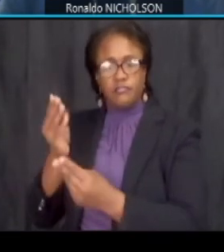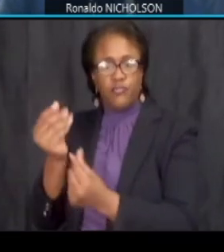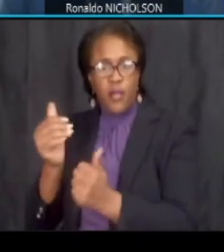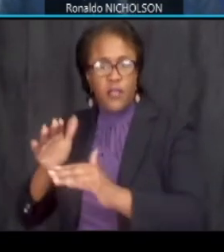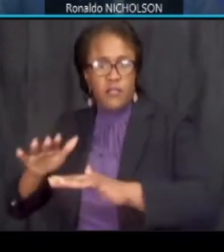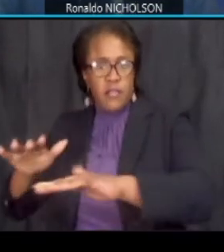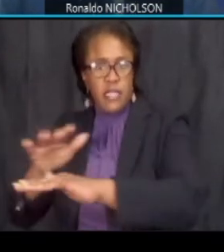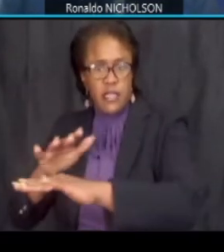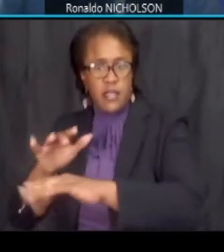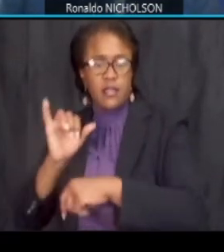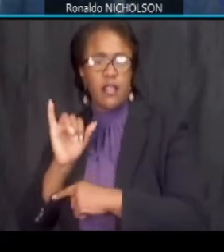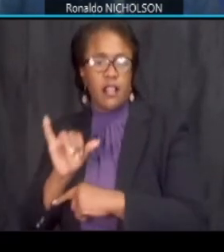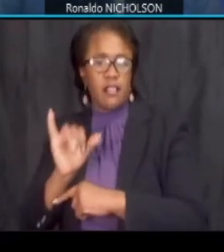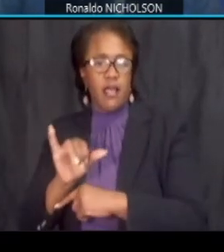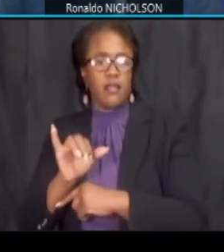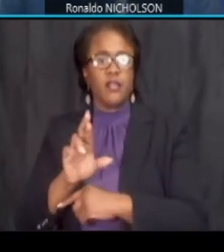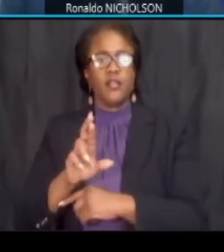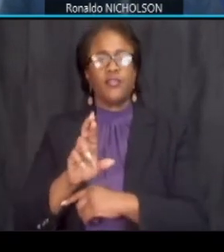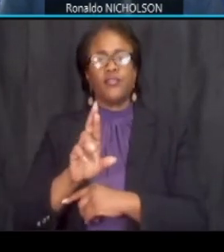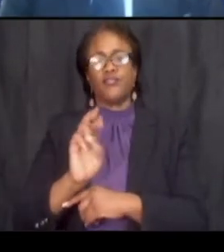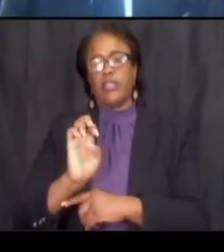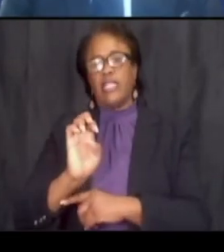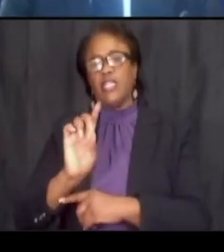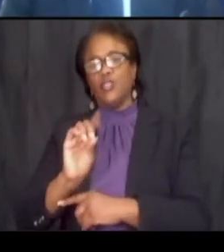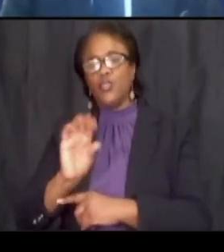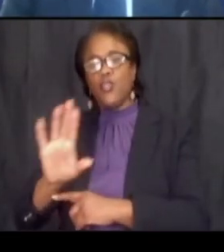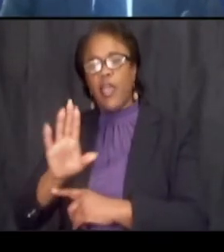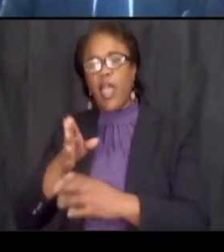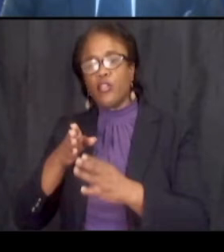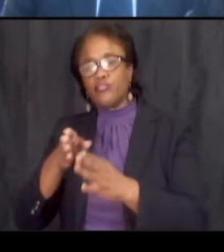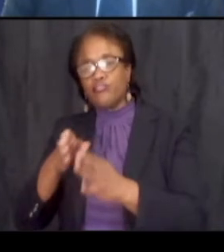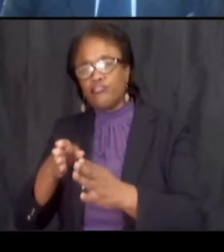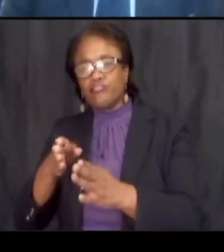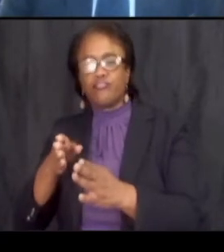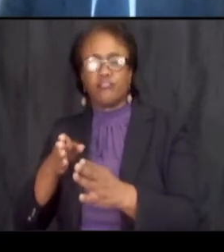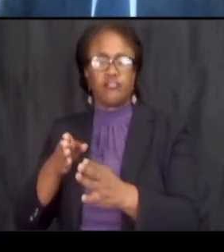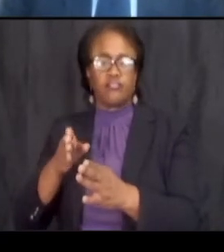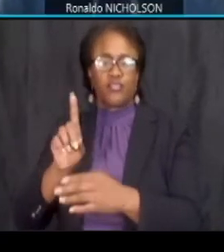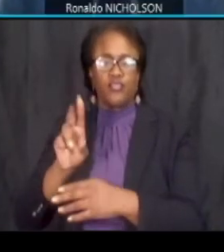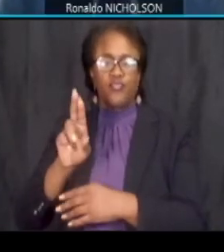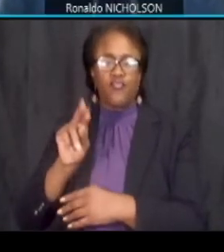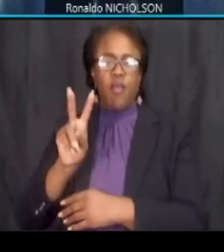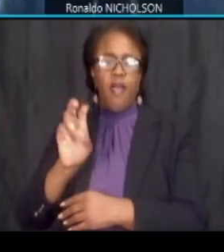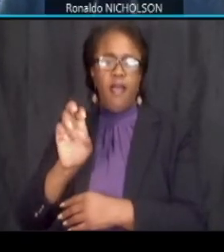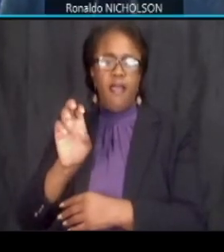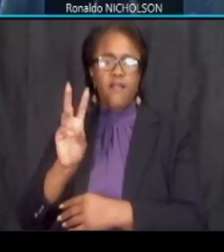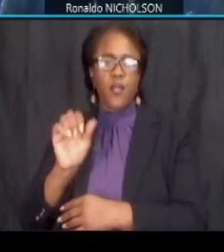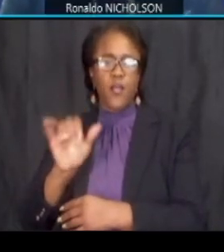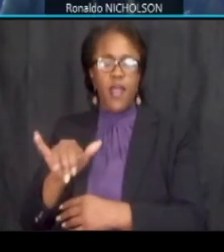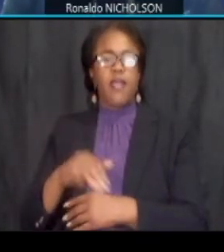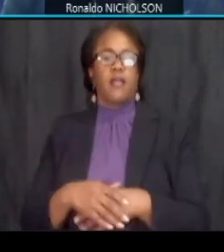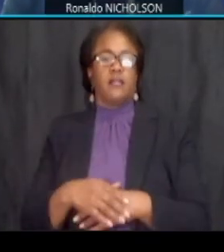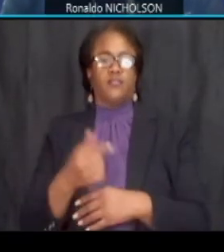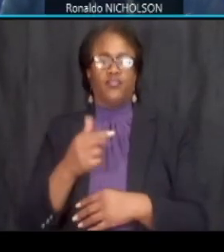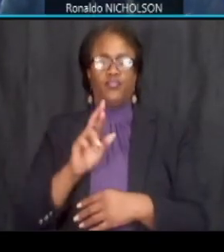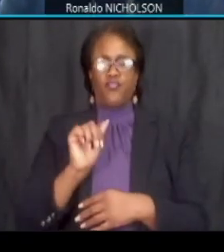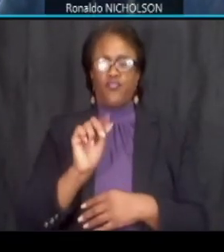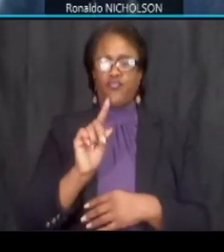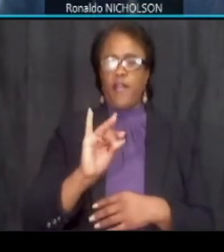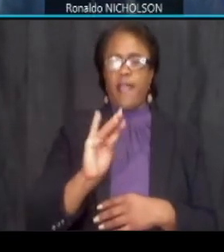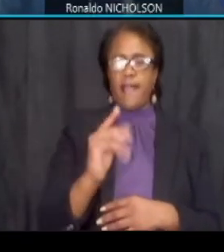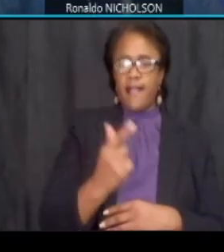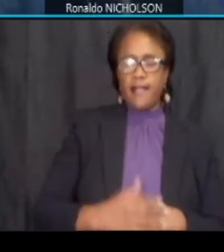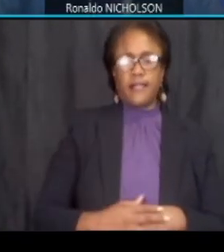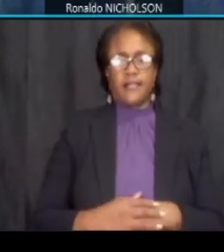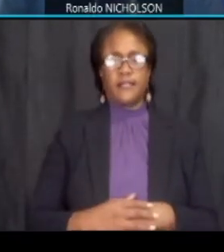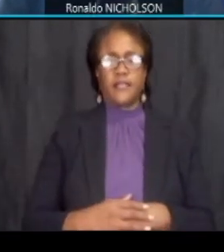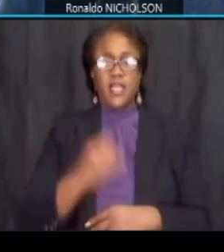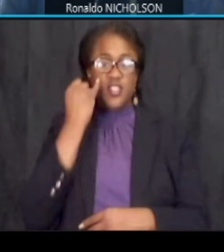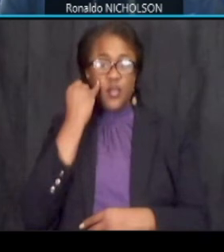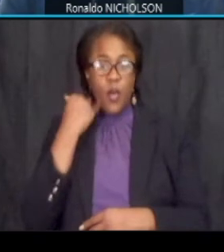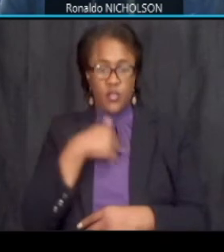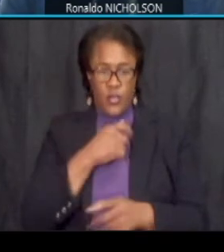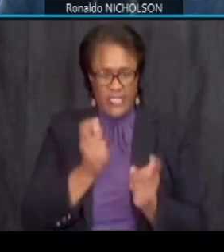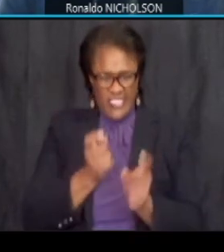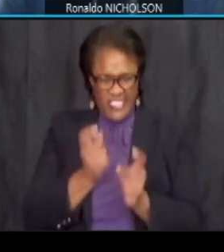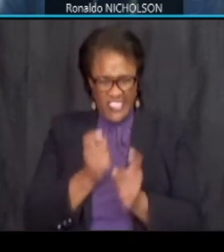such as redoing driveways again tying in grades reconstructing steps because of grade changes and